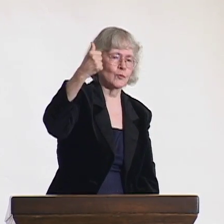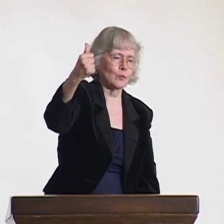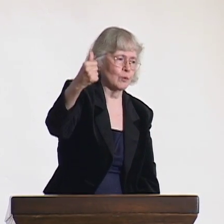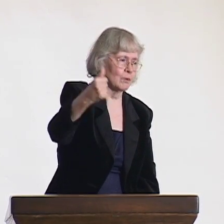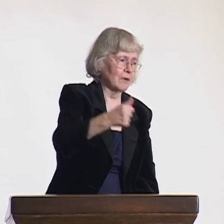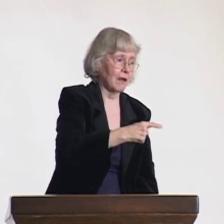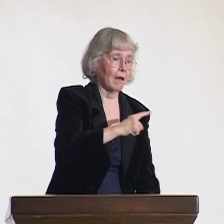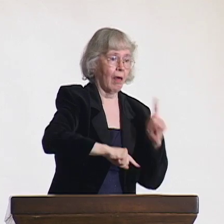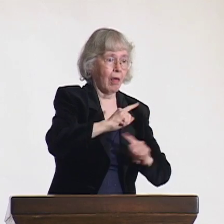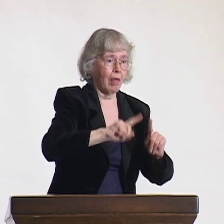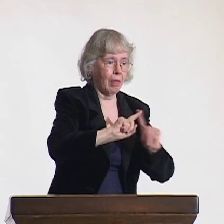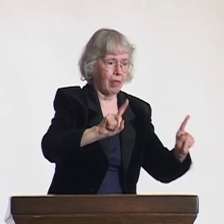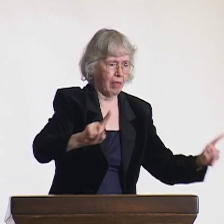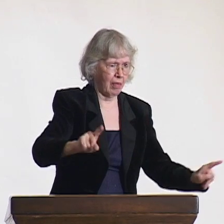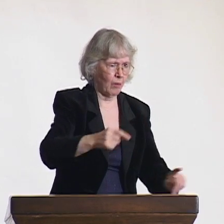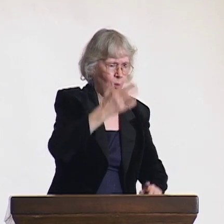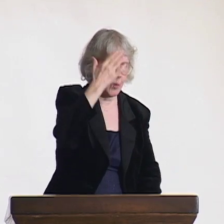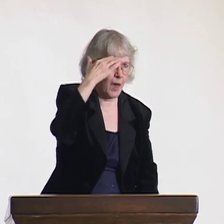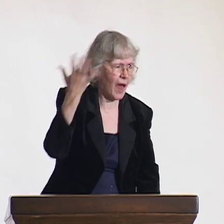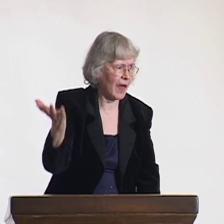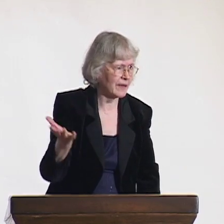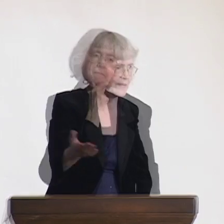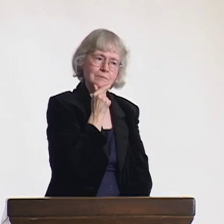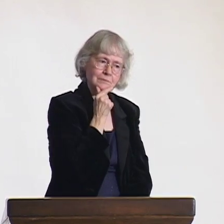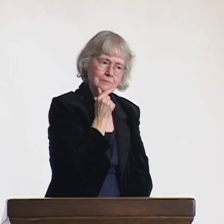They did not understand why this was not true for sign language.